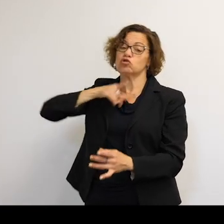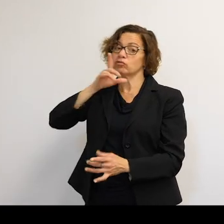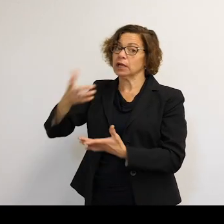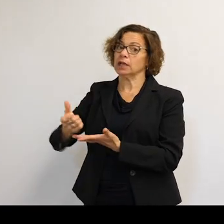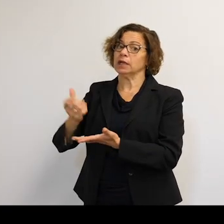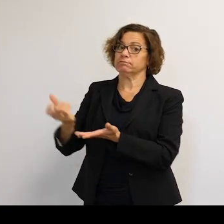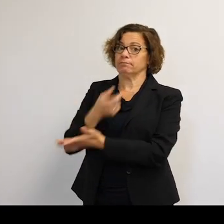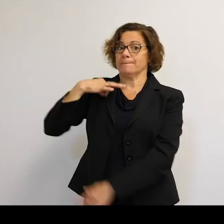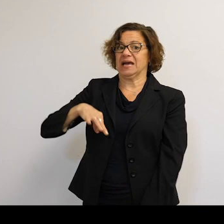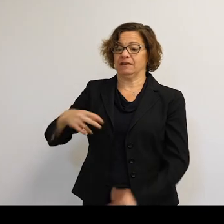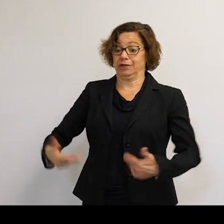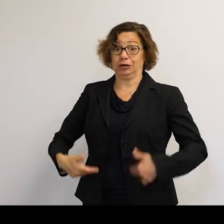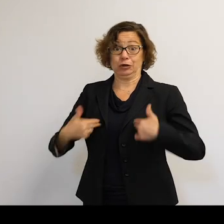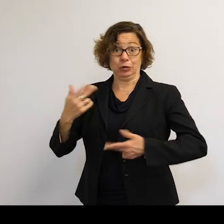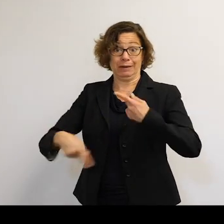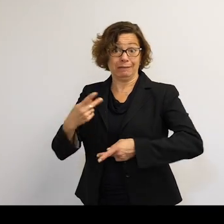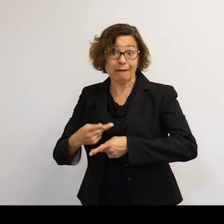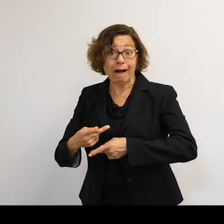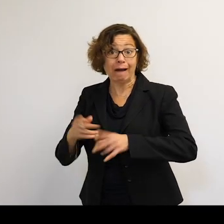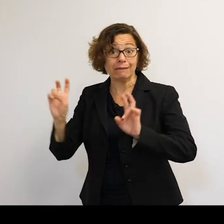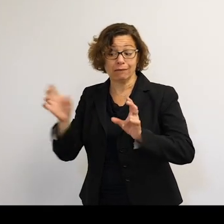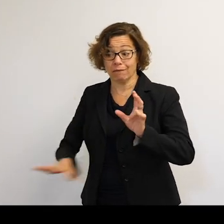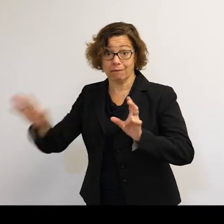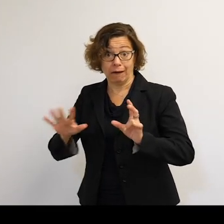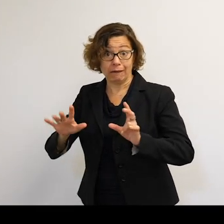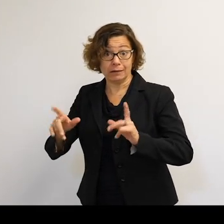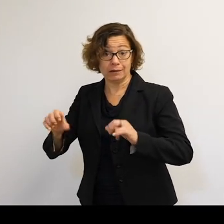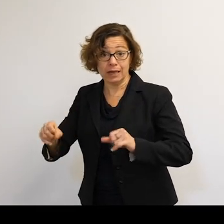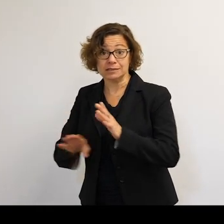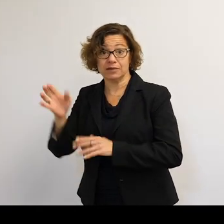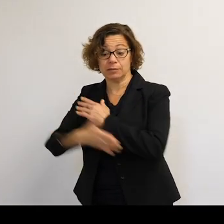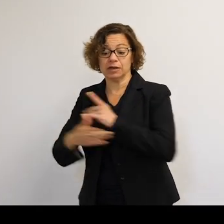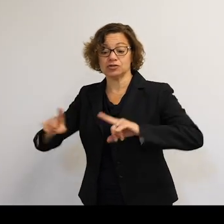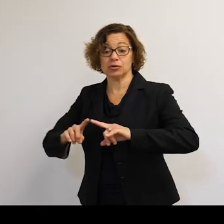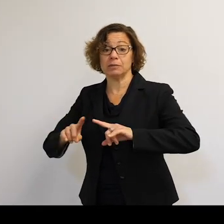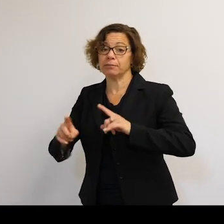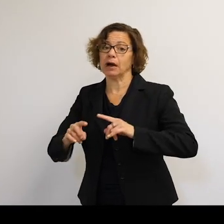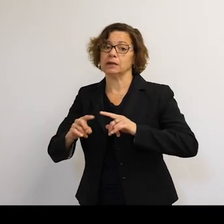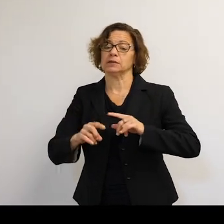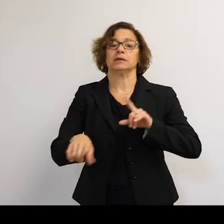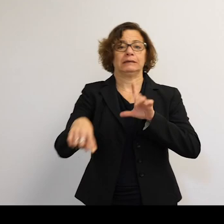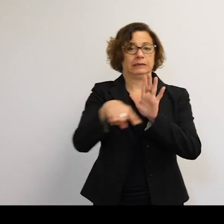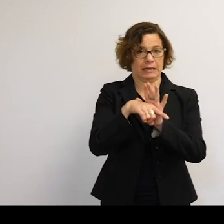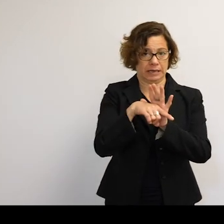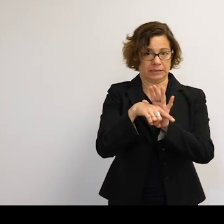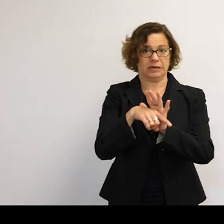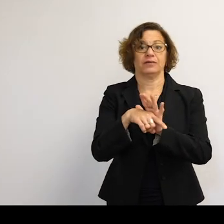but there is definitely a risk involved. This is because these constellations would have hundreds of new satellites.